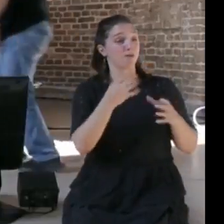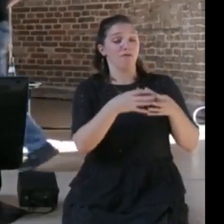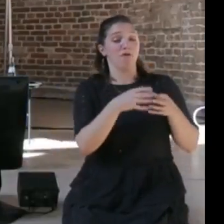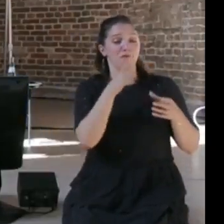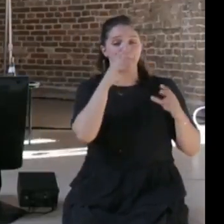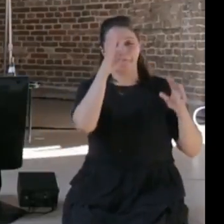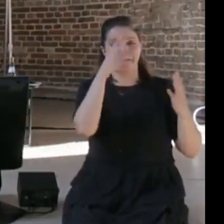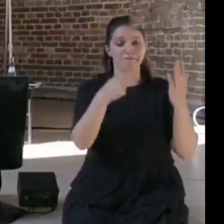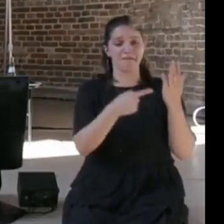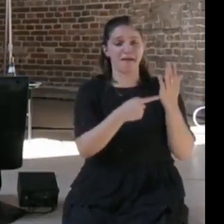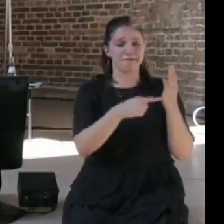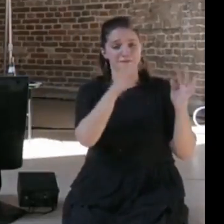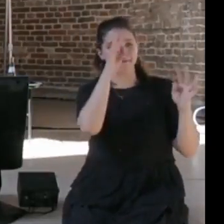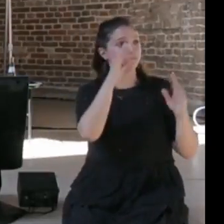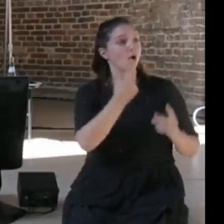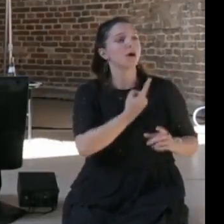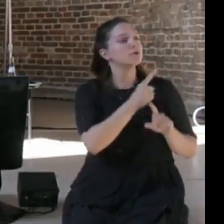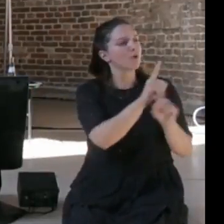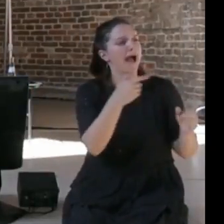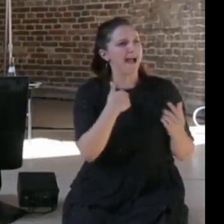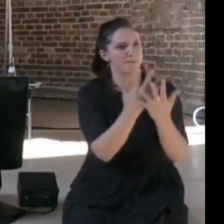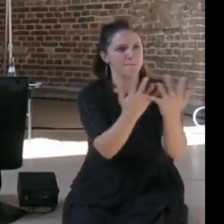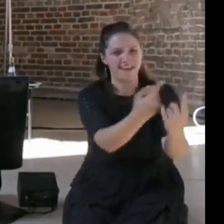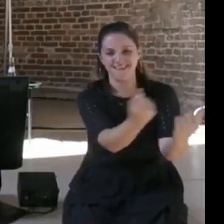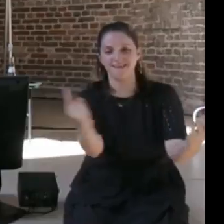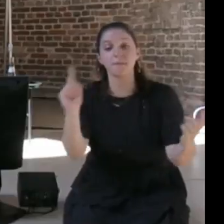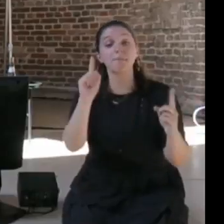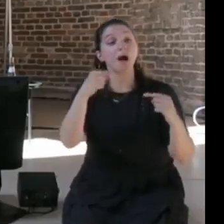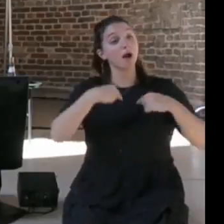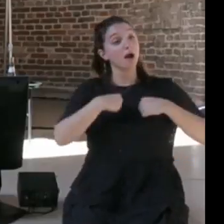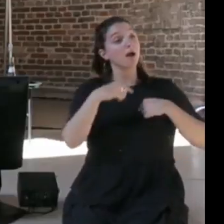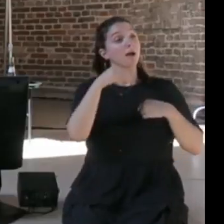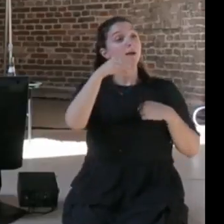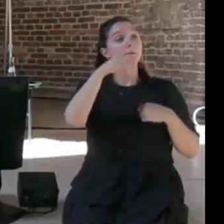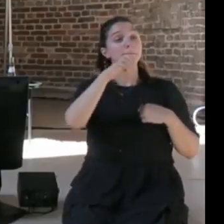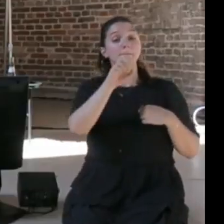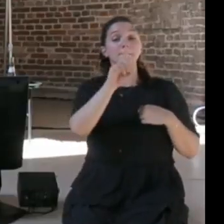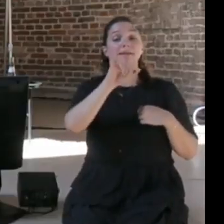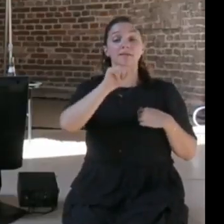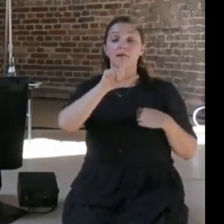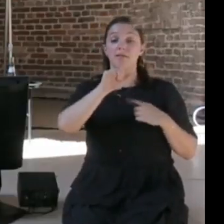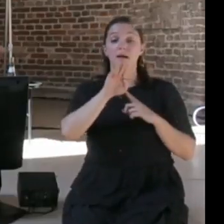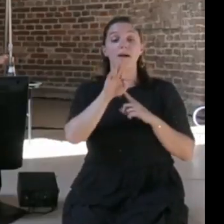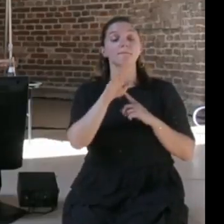Media Lab is that actually we are interested in the relationship between the technology